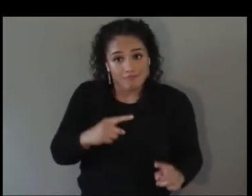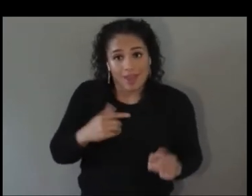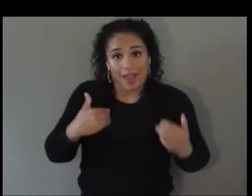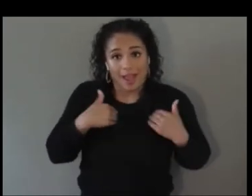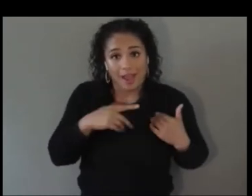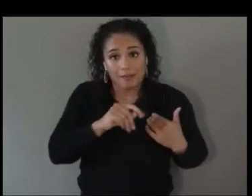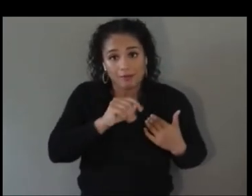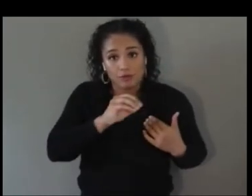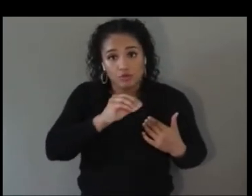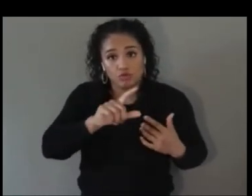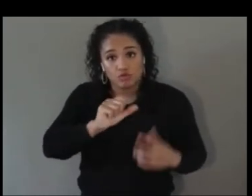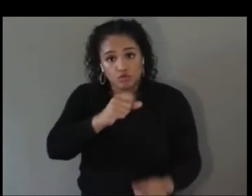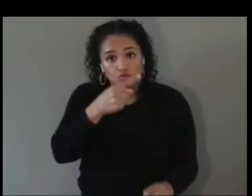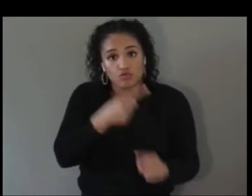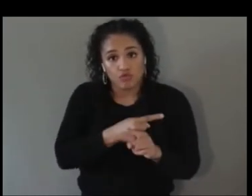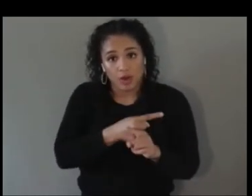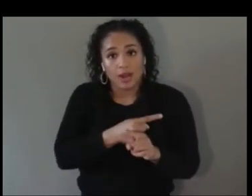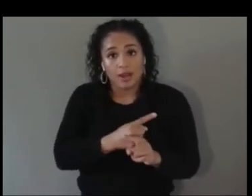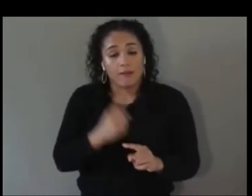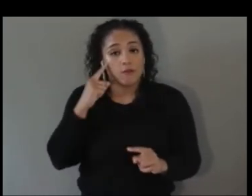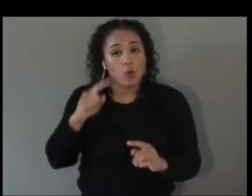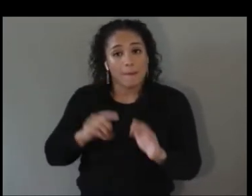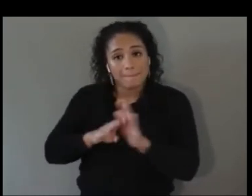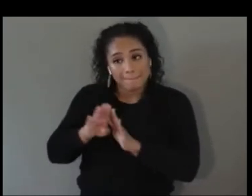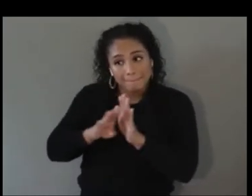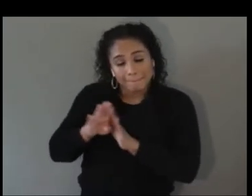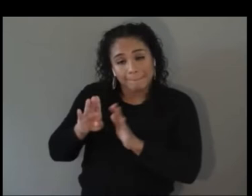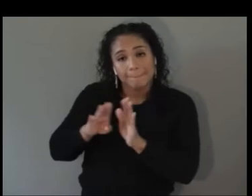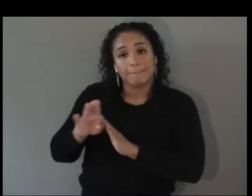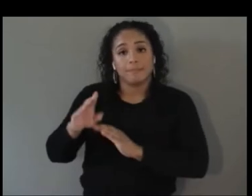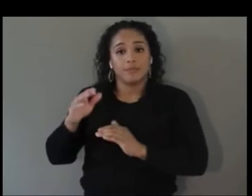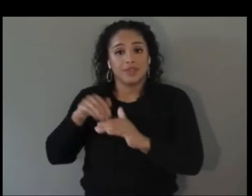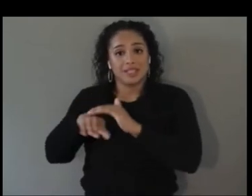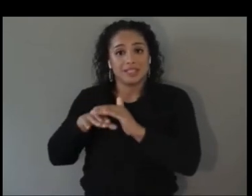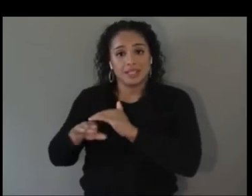that can be deployed out universally. I think that's an area to start. You know,